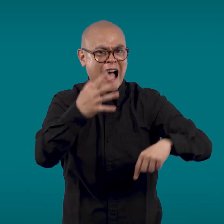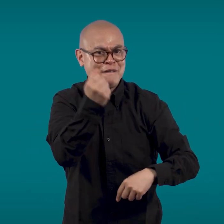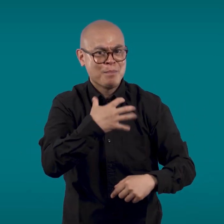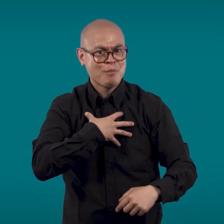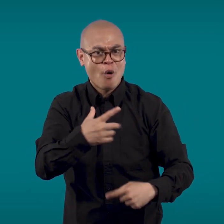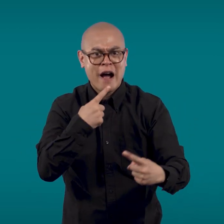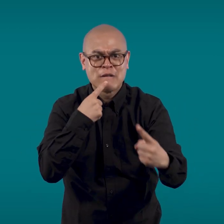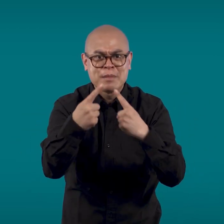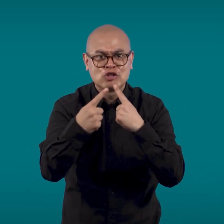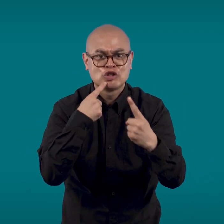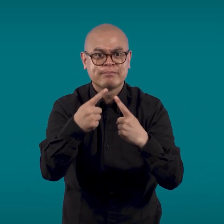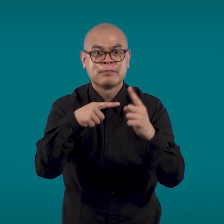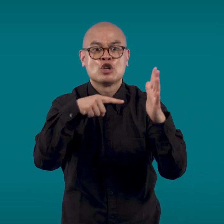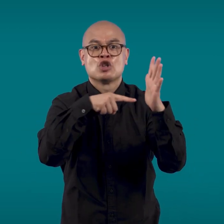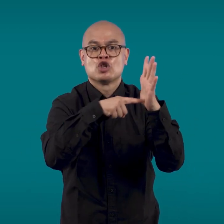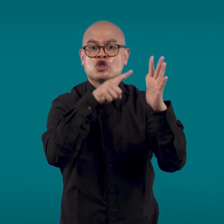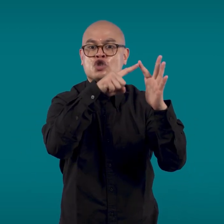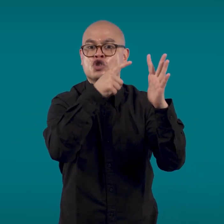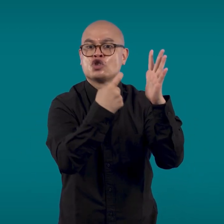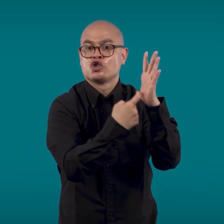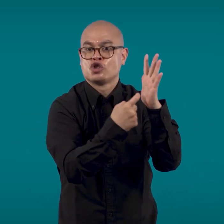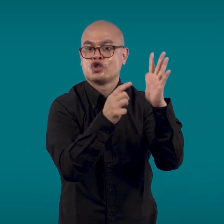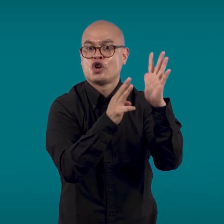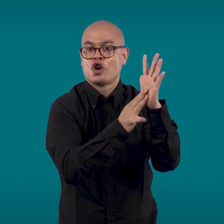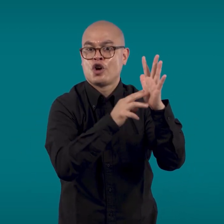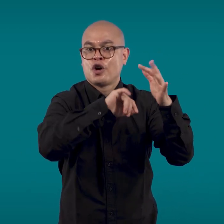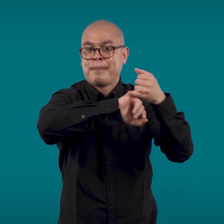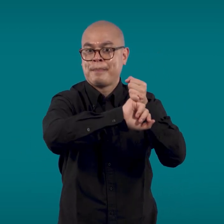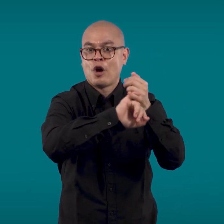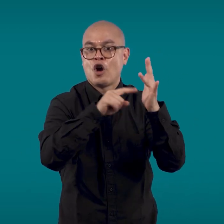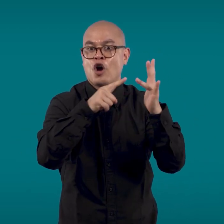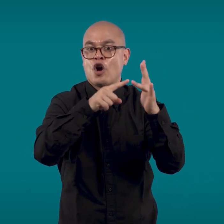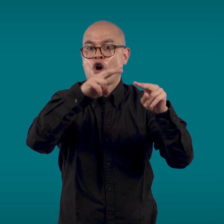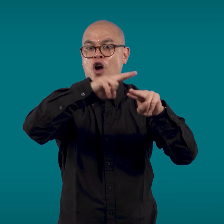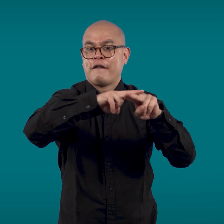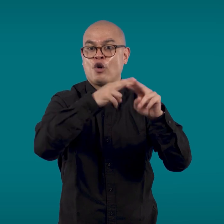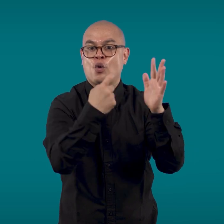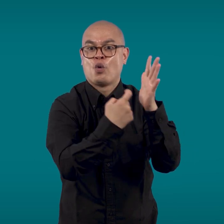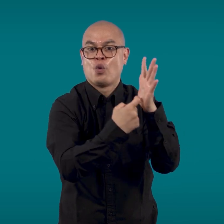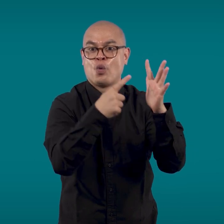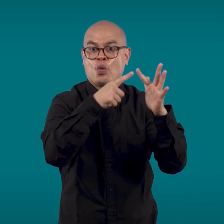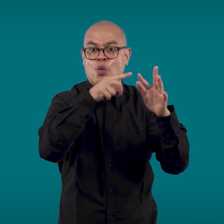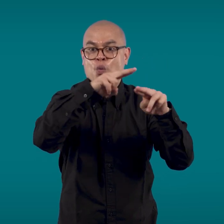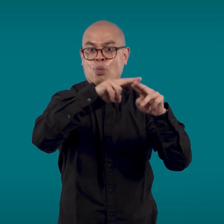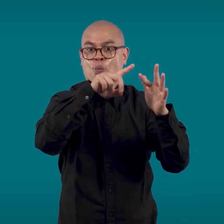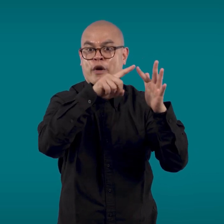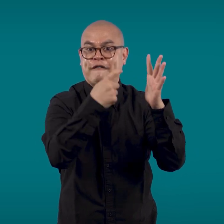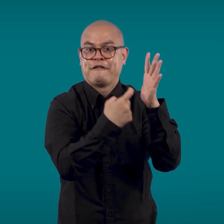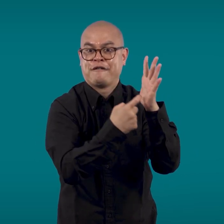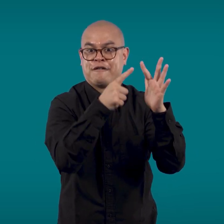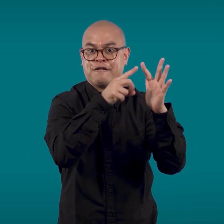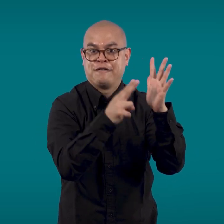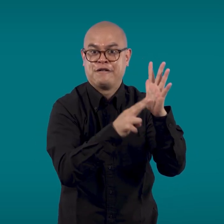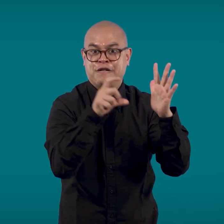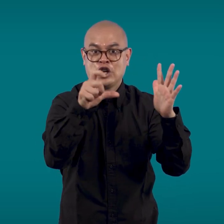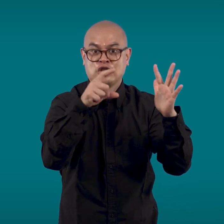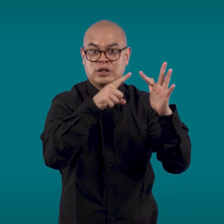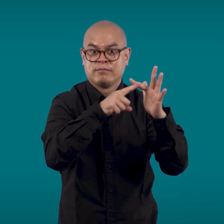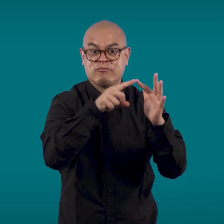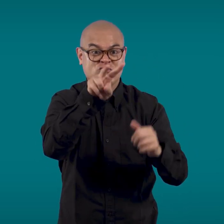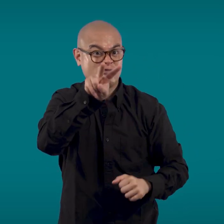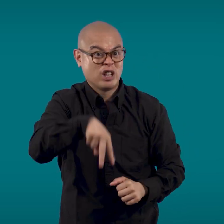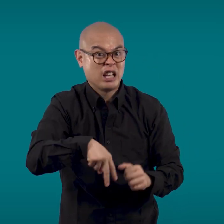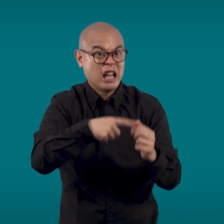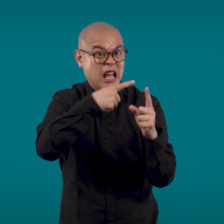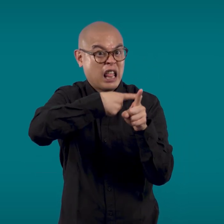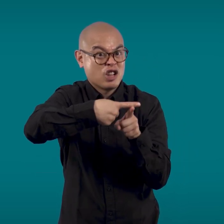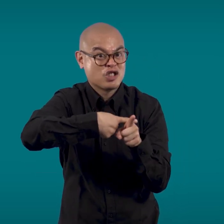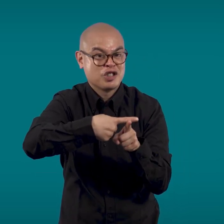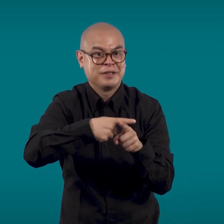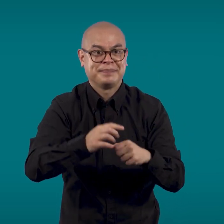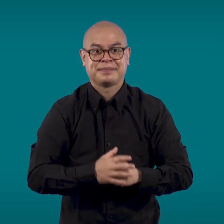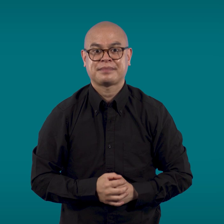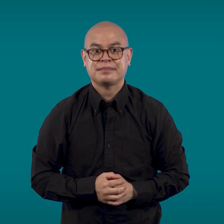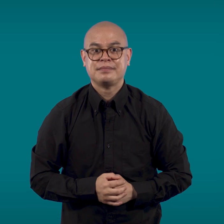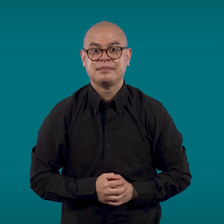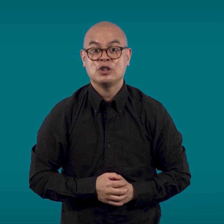You can read the terms of reference in English below.